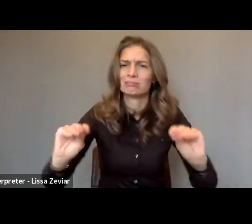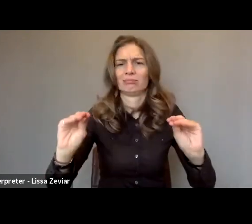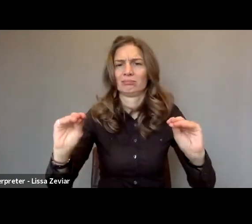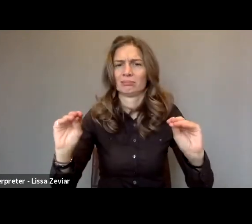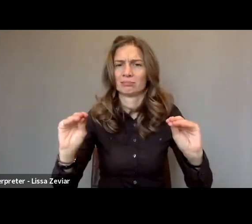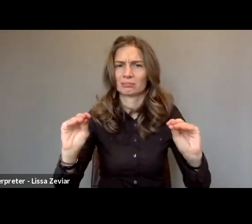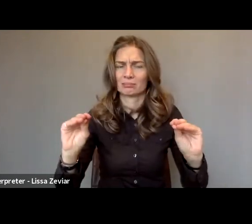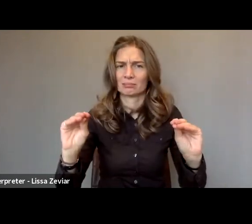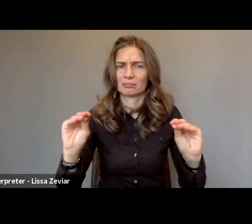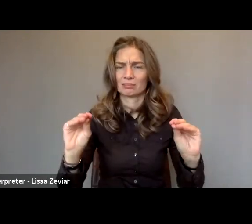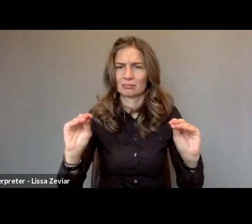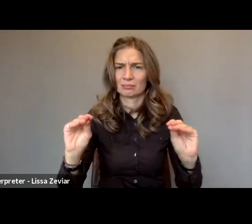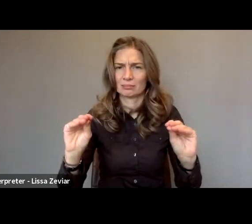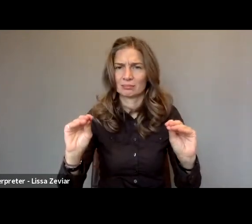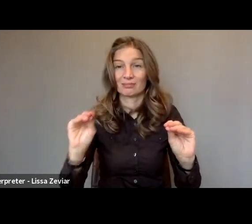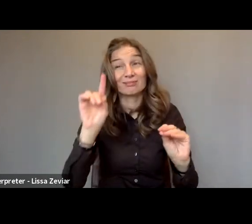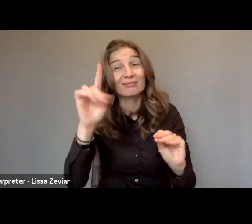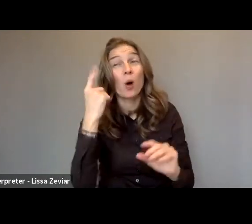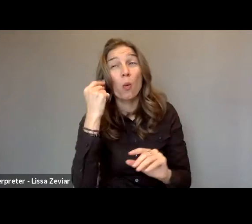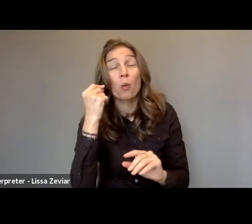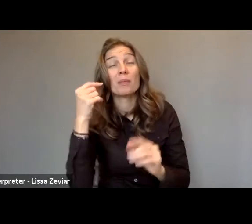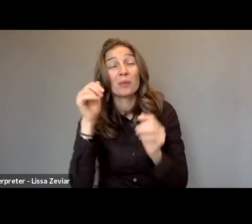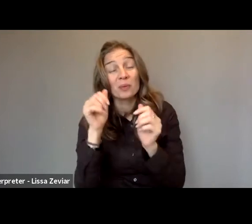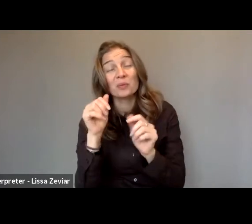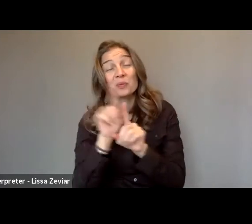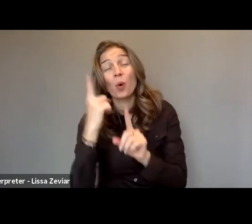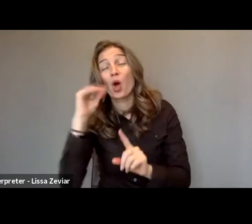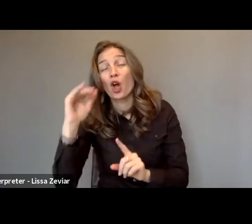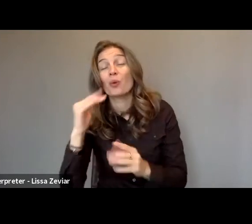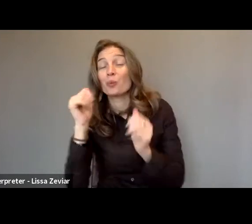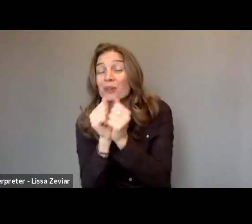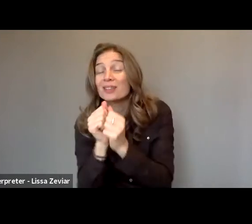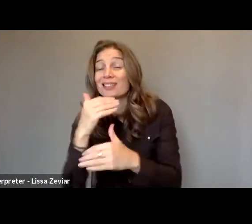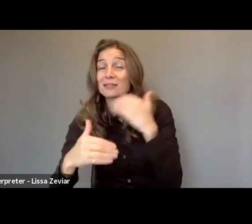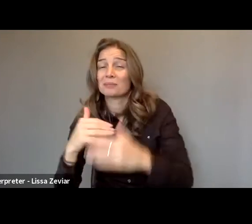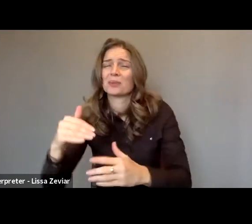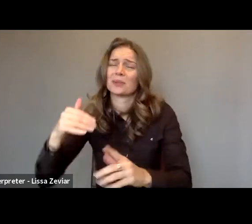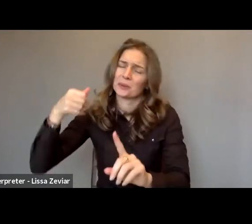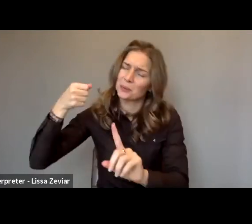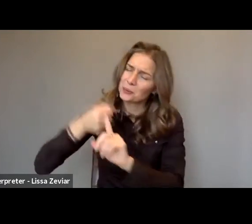This is our agenda and this is we need to work in this regard.